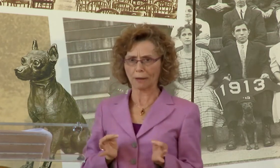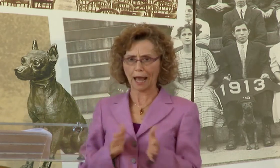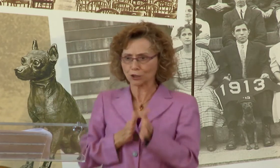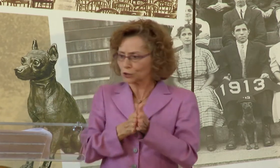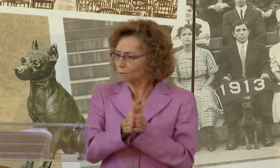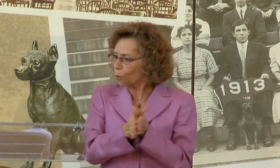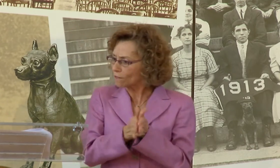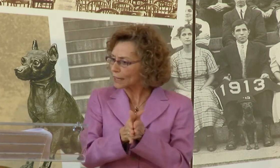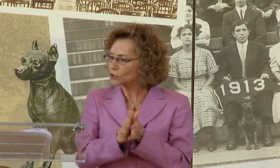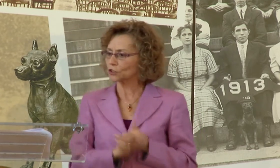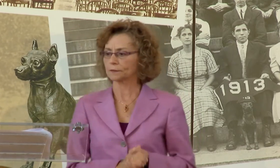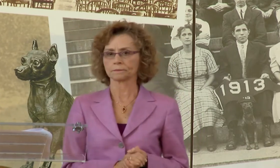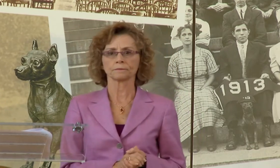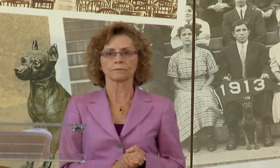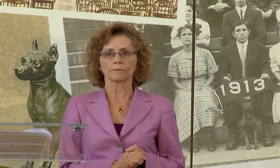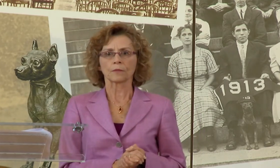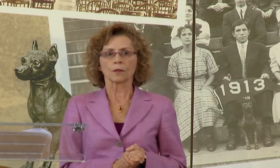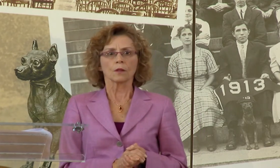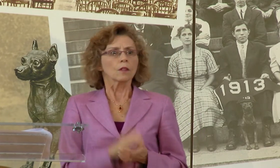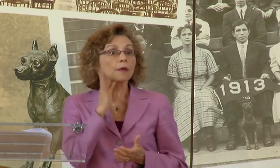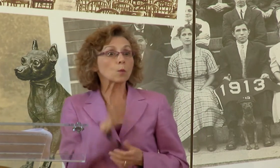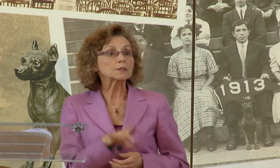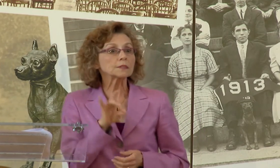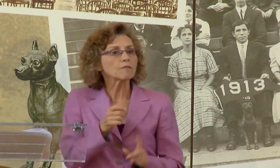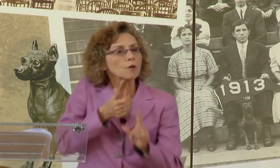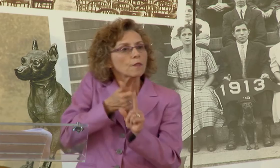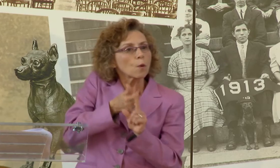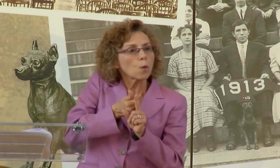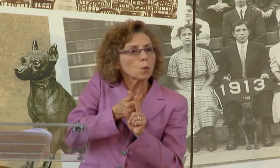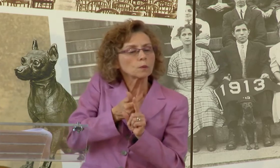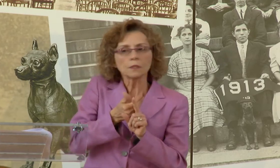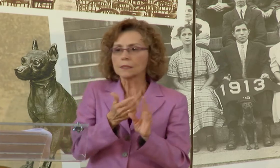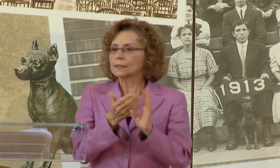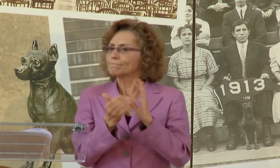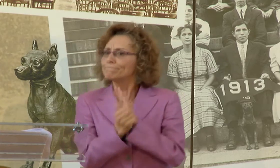THEM, WITH CURIOSITY, DEDICATION AND MOTIVATION.